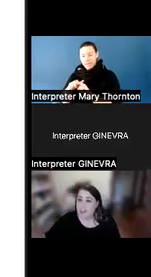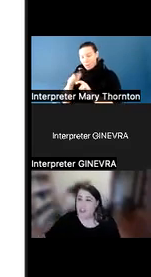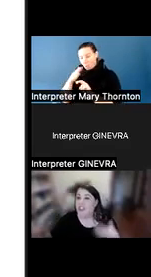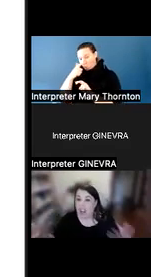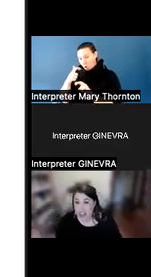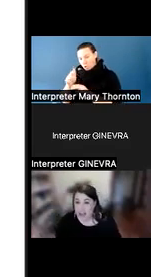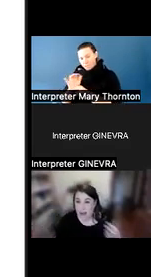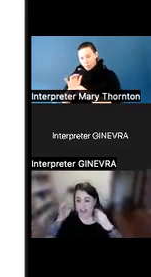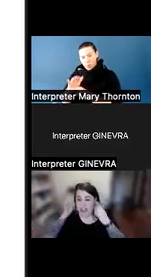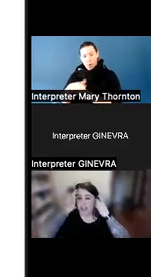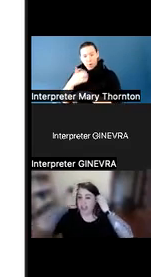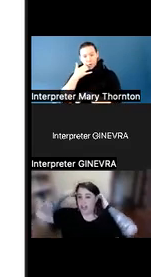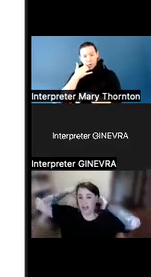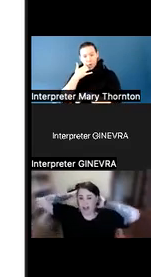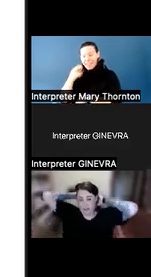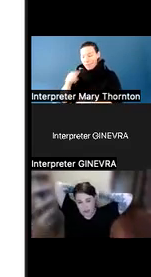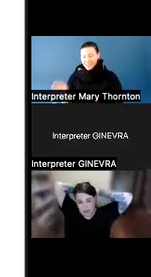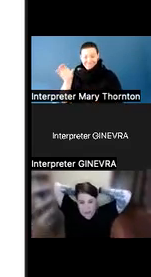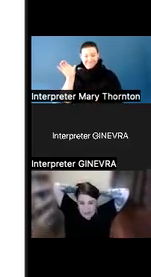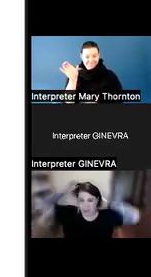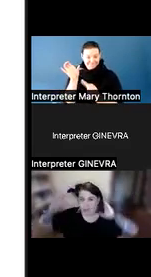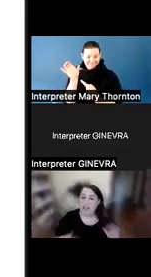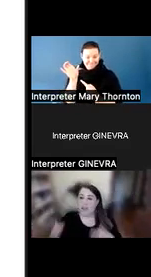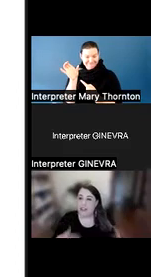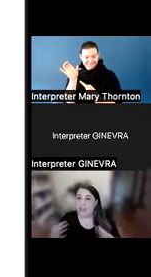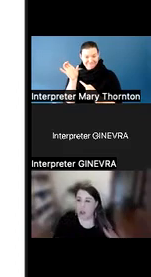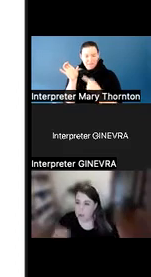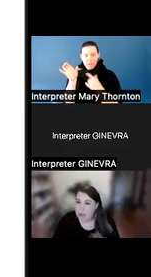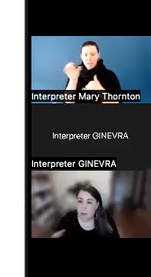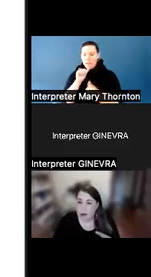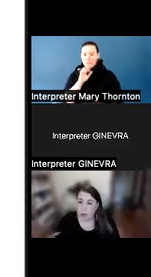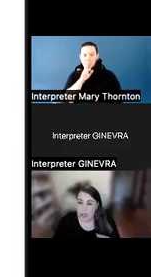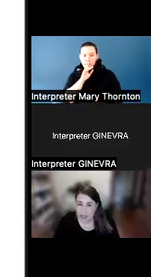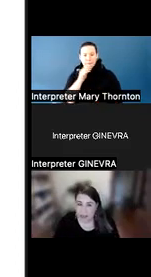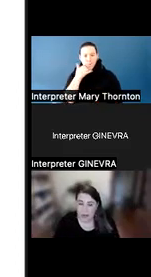to just talking about it. But so-- you might-- finding ways to show people what we're talking about,